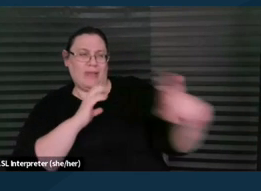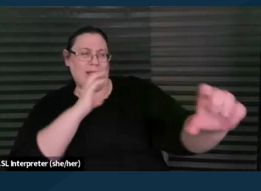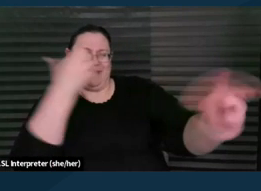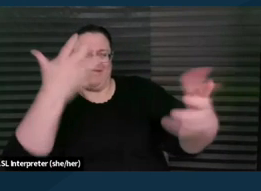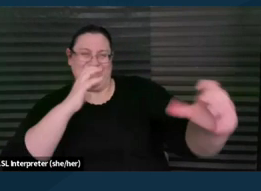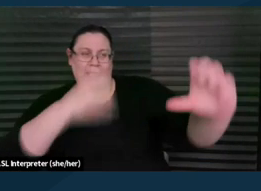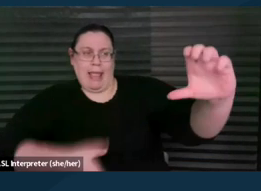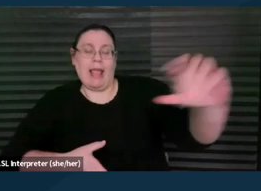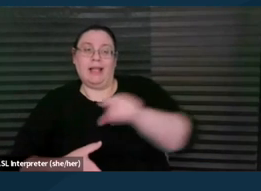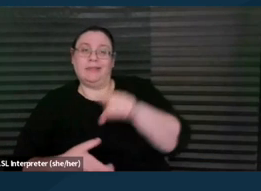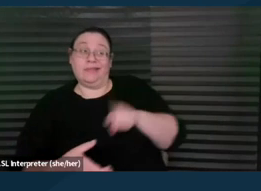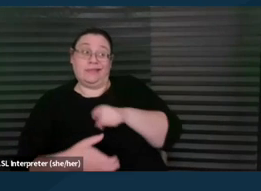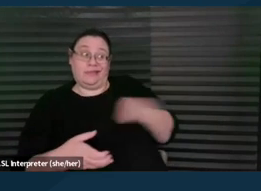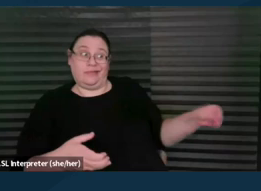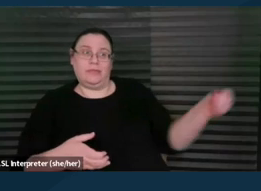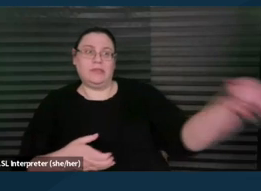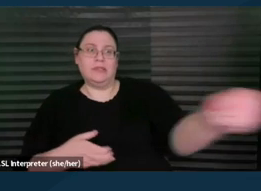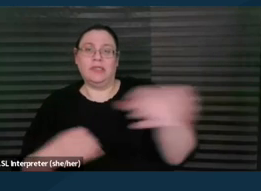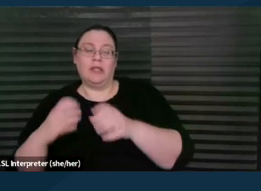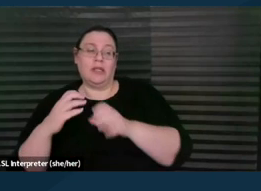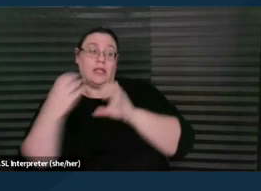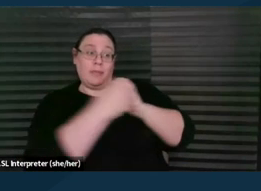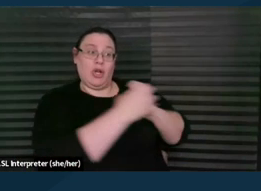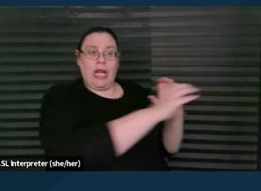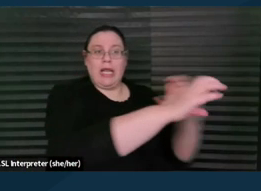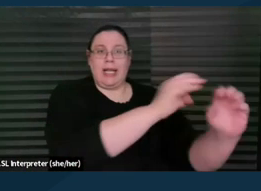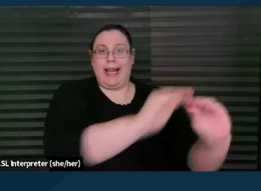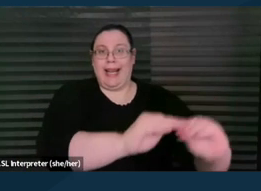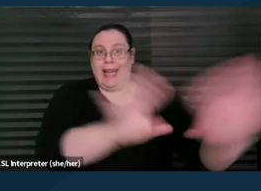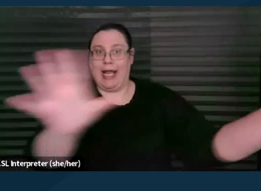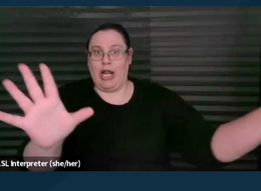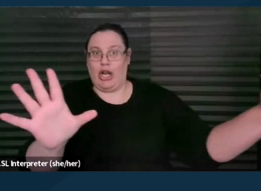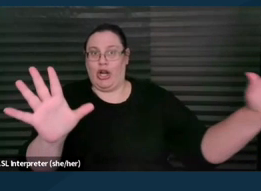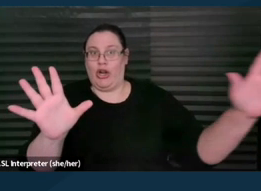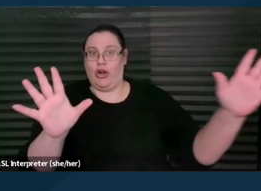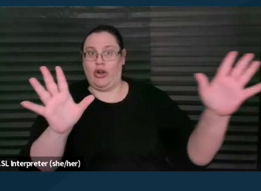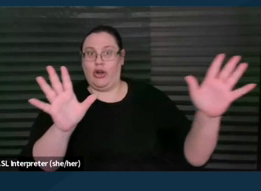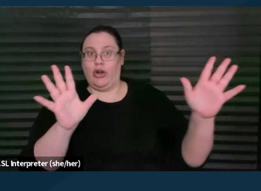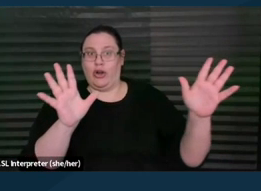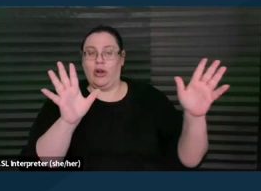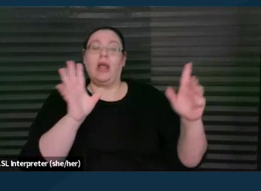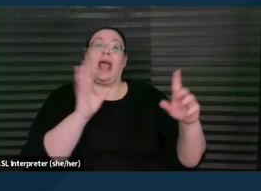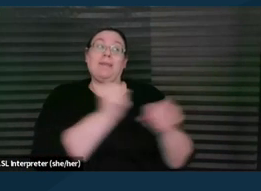I wanna make sure that there's no loss in translation there. And also that the non-attorney advocate isn't putting their own spin on that,